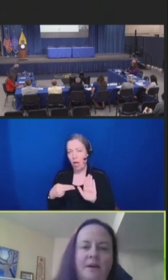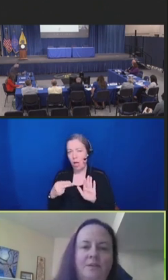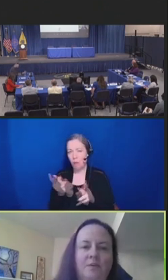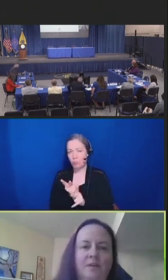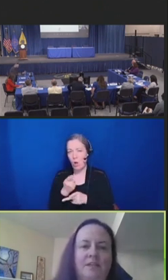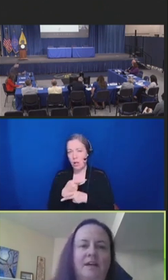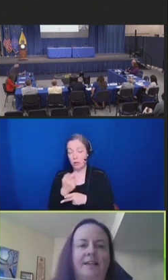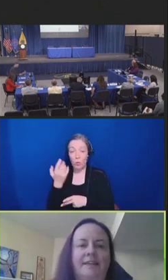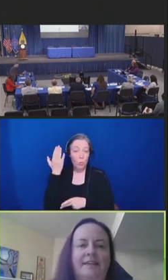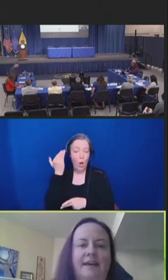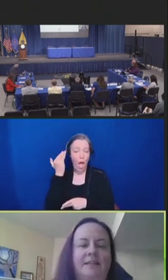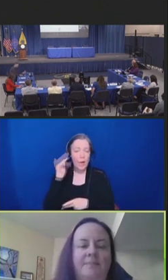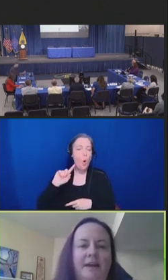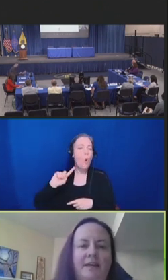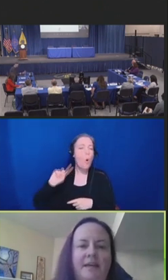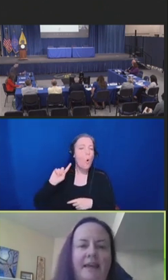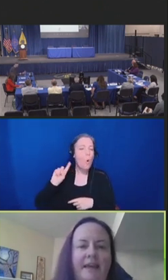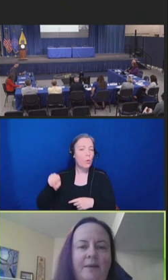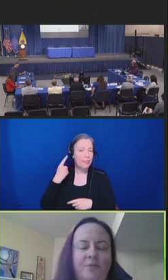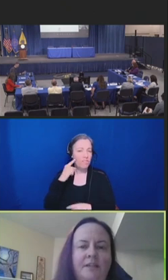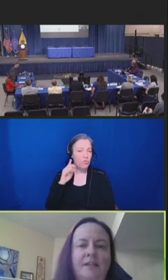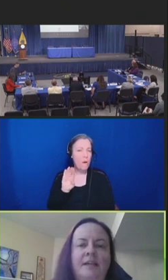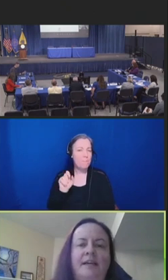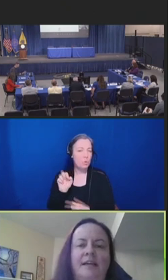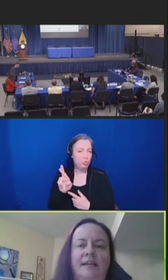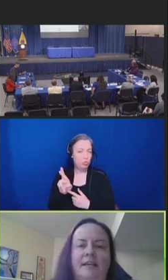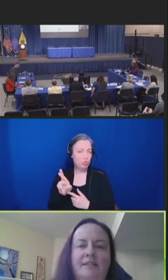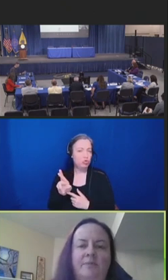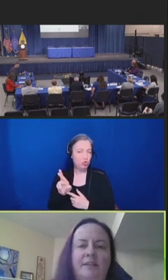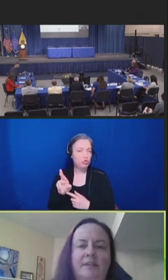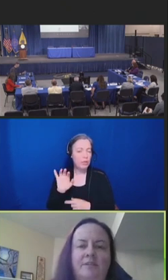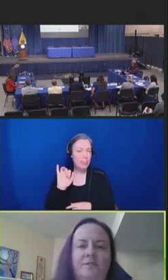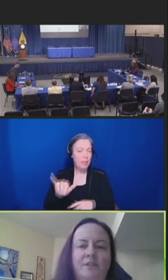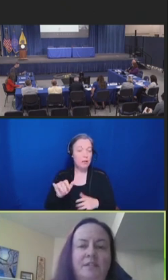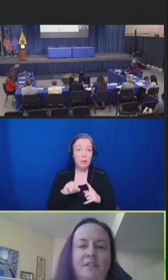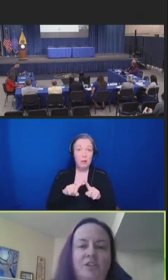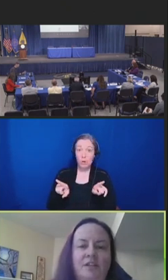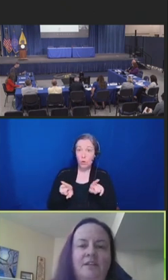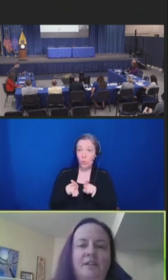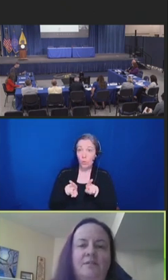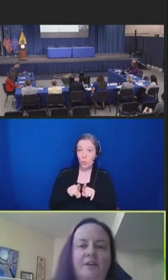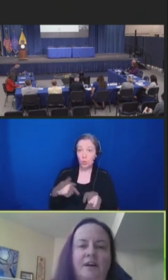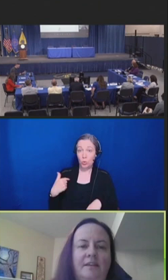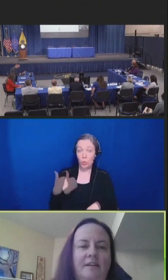I also wanted to highlight that back in April, NACI released the first edition of guidelines